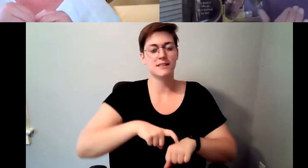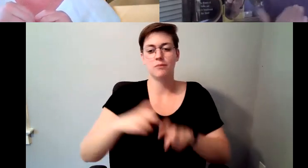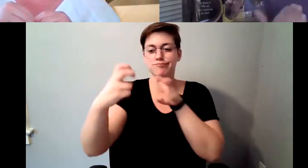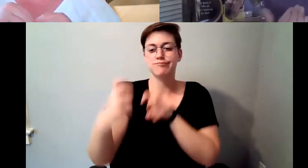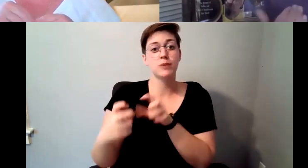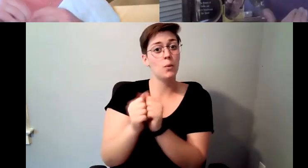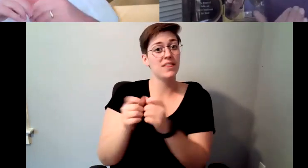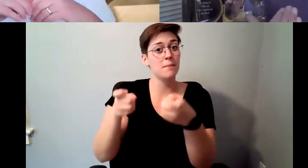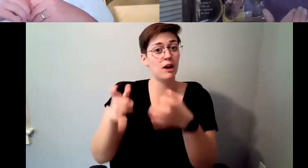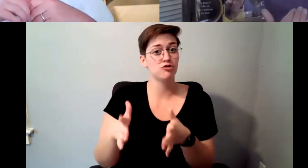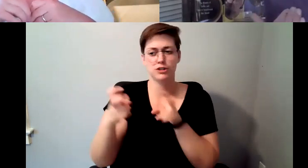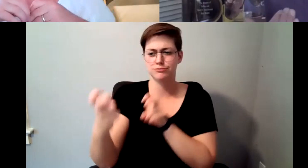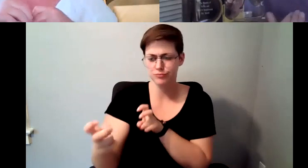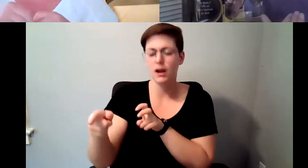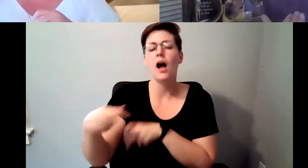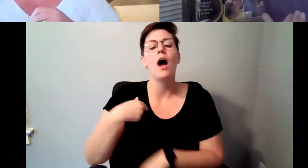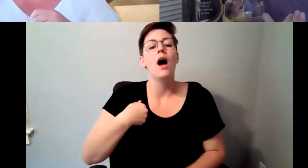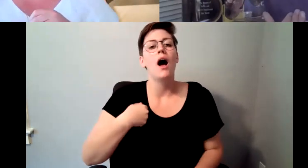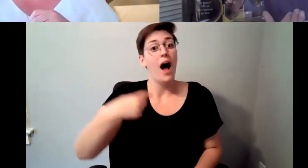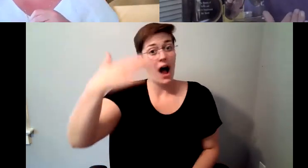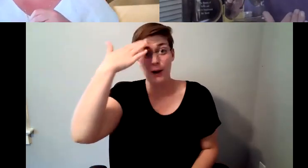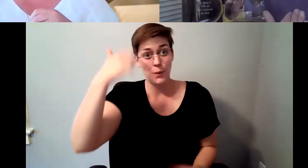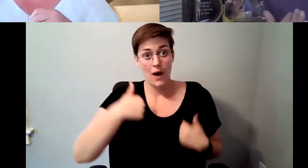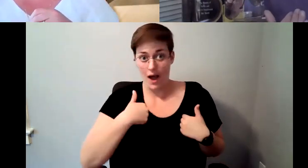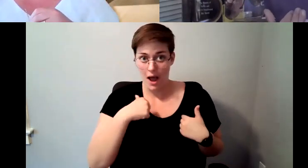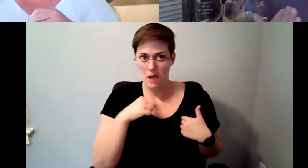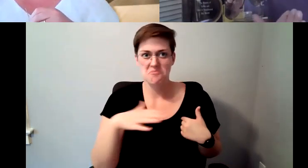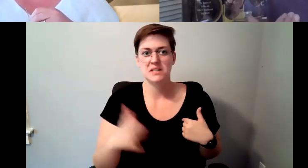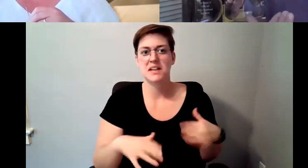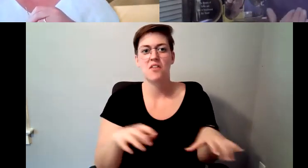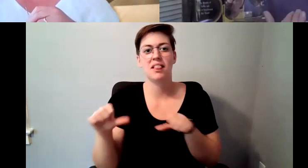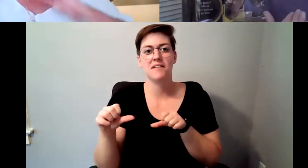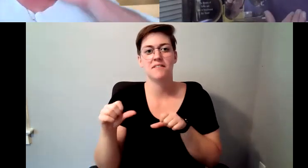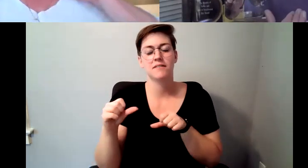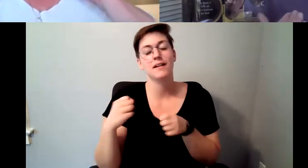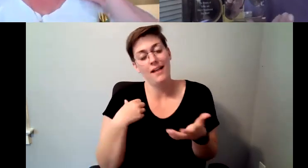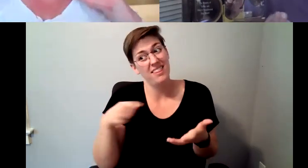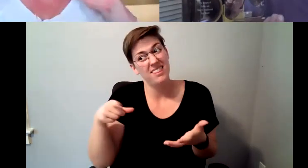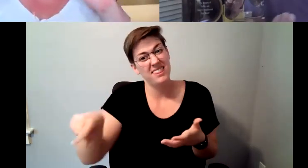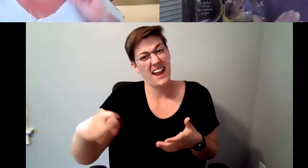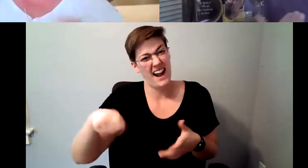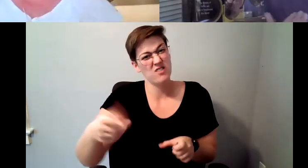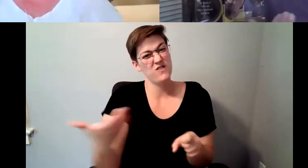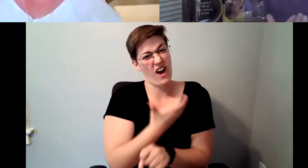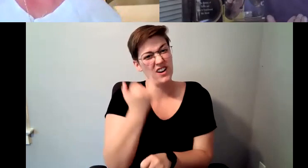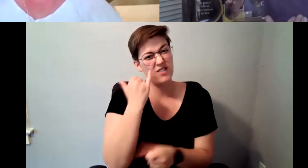that I was not going to leave by choice that they were going to have to get rid of me. D. Major Cohen: Or, I was going to work, the rest of my life.